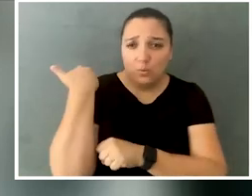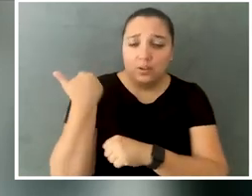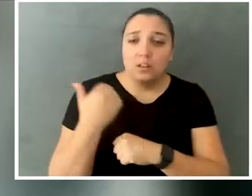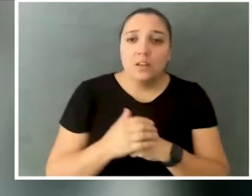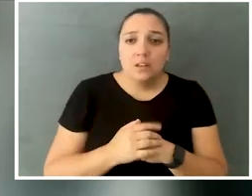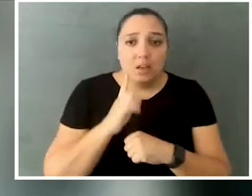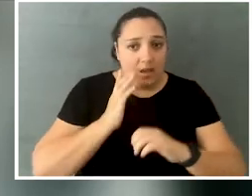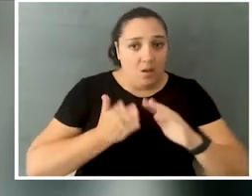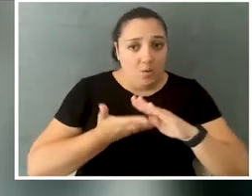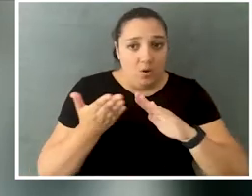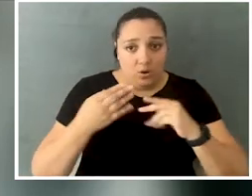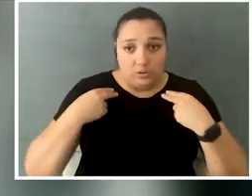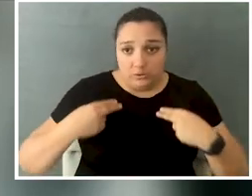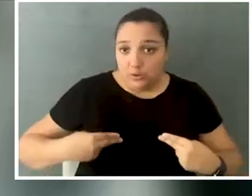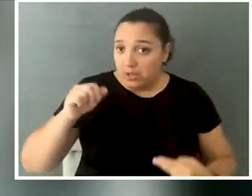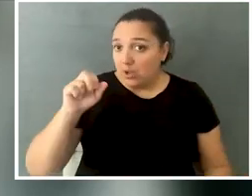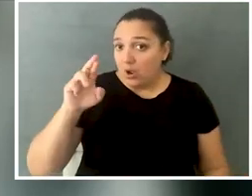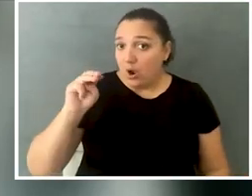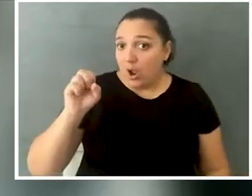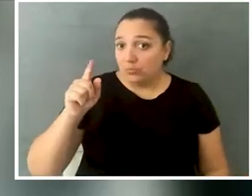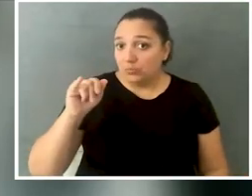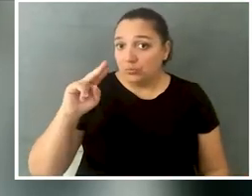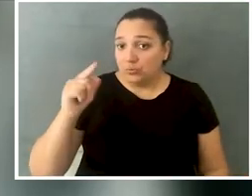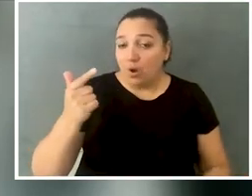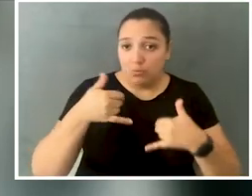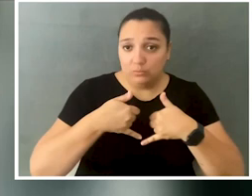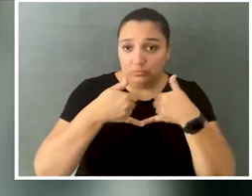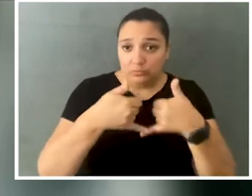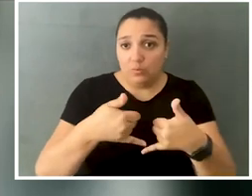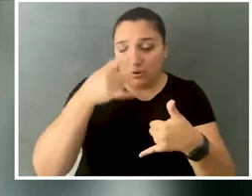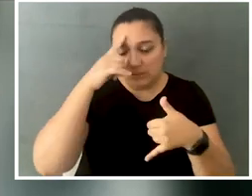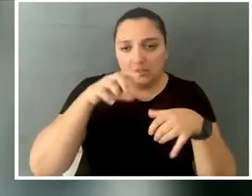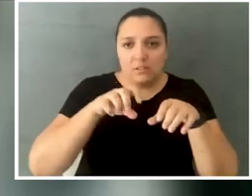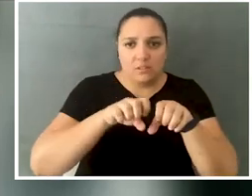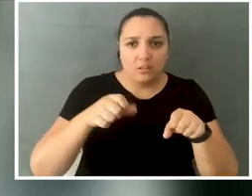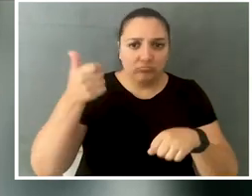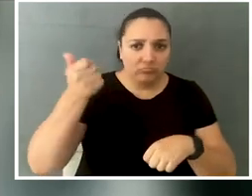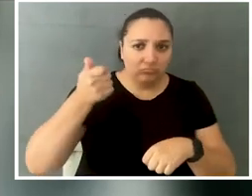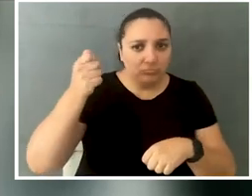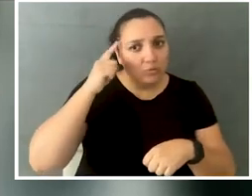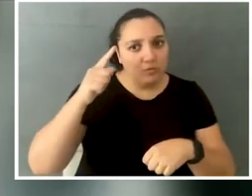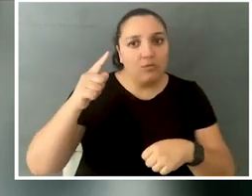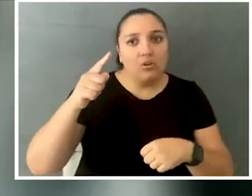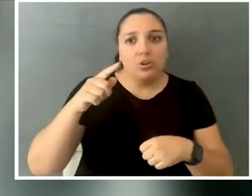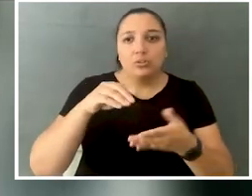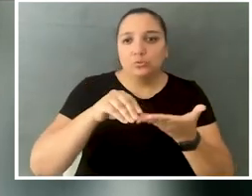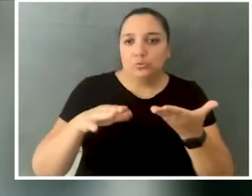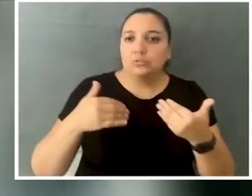and I run the Heumann-Armstrong Award, a scholarship for students with disabilities. We are in our third year of it, currently.